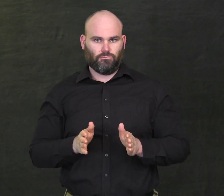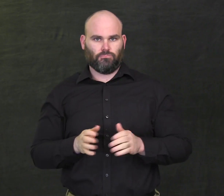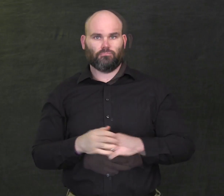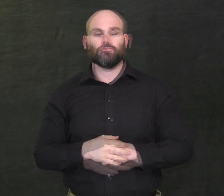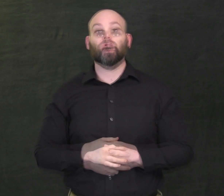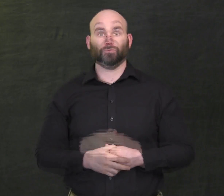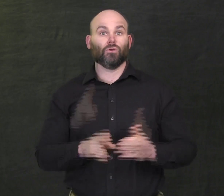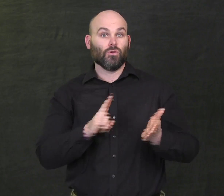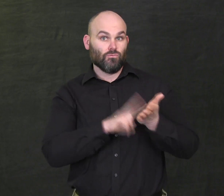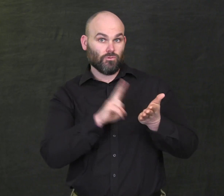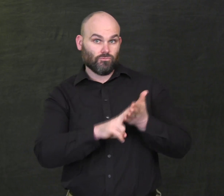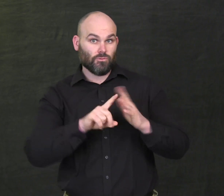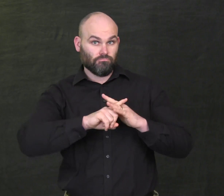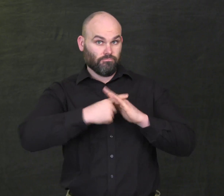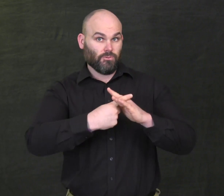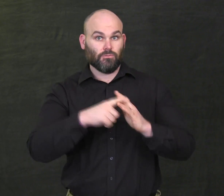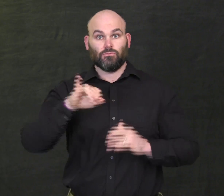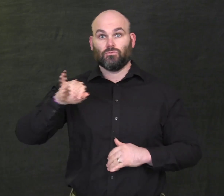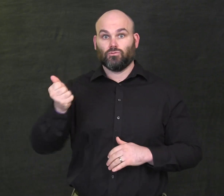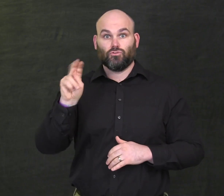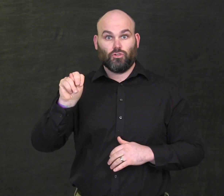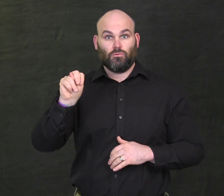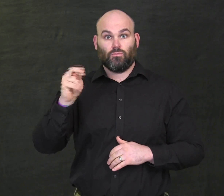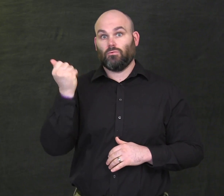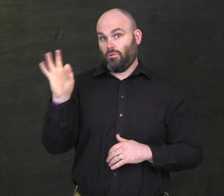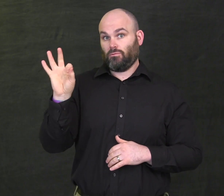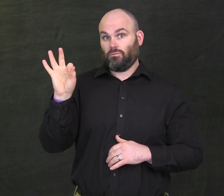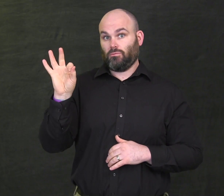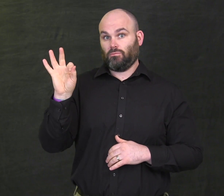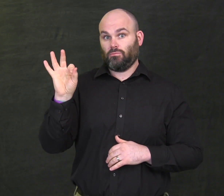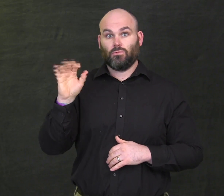Registration opens January 19th, 2015